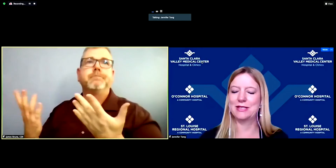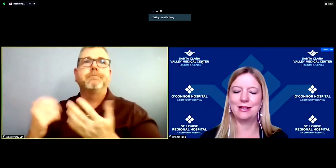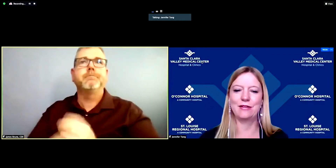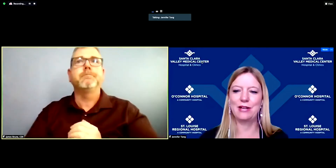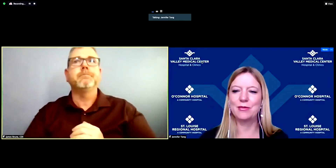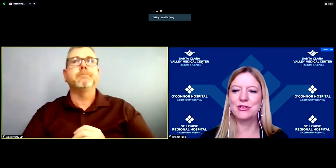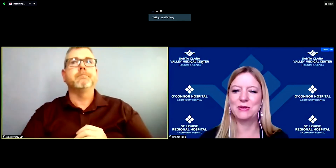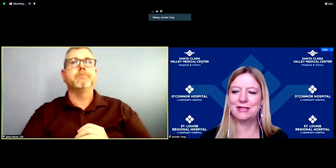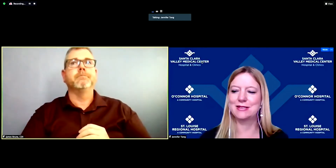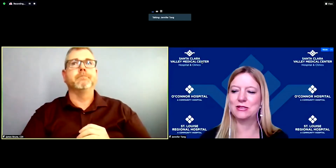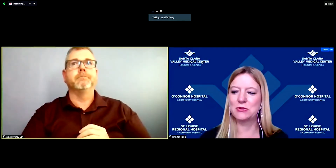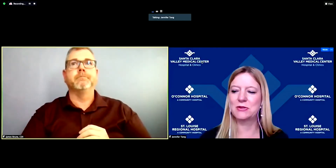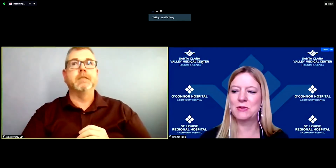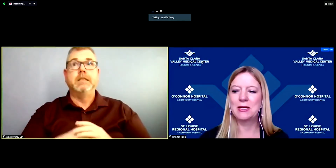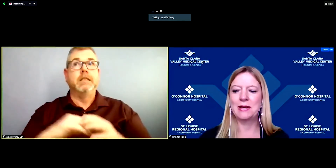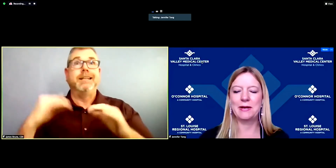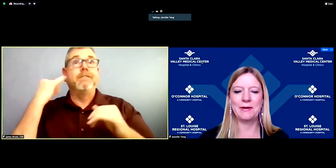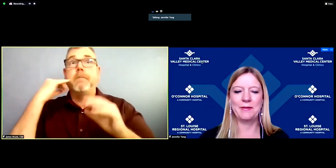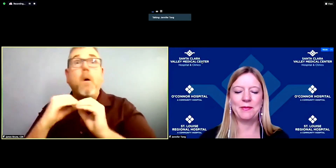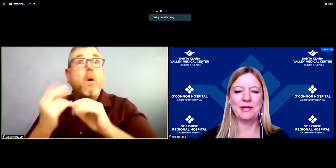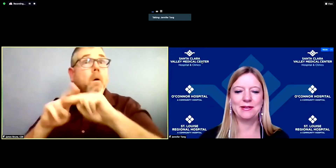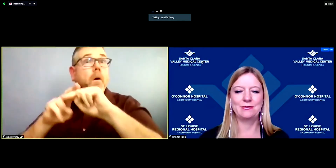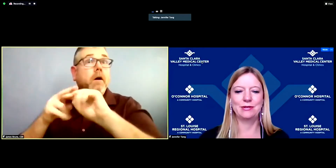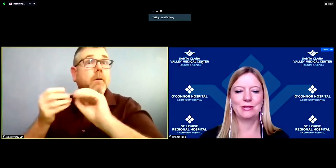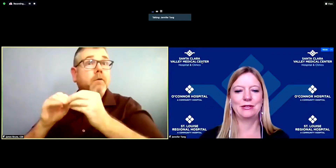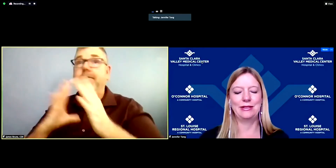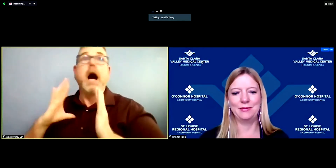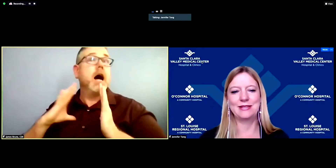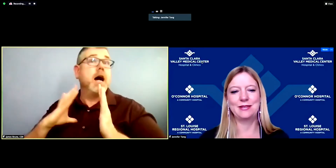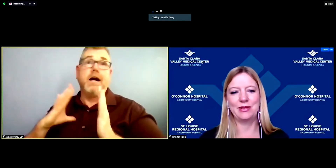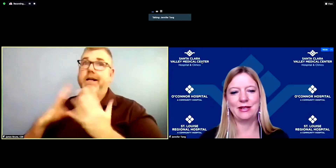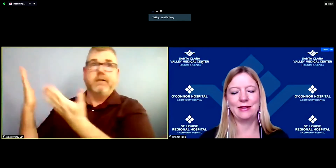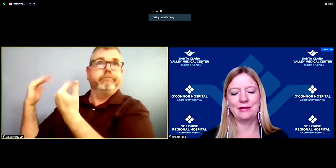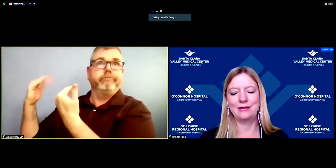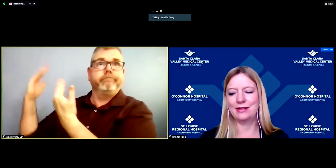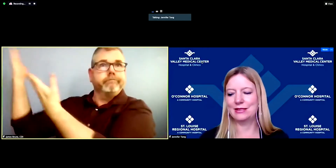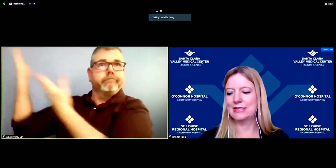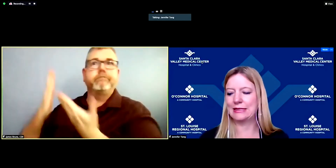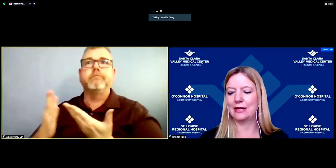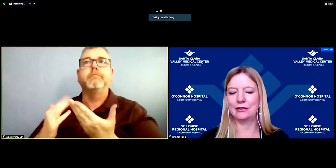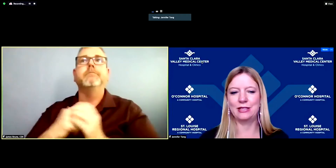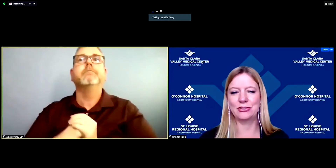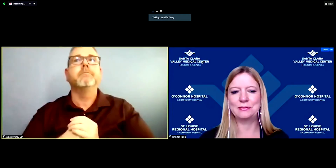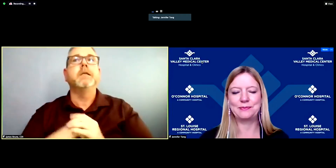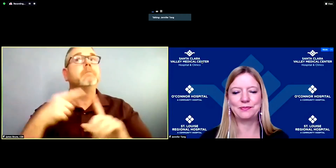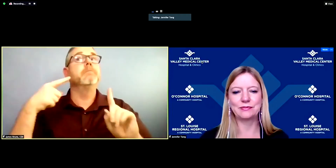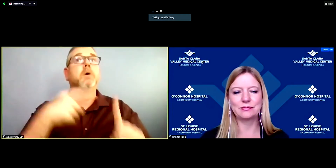taking every opportunity to do so, um but we're currently limited by that that state allocation.